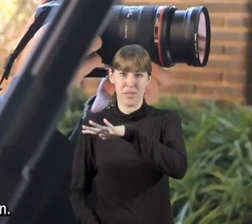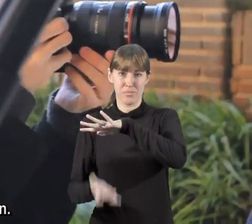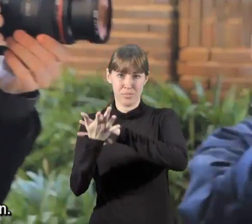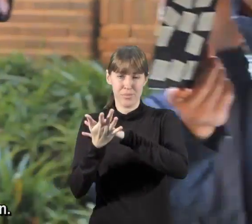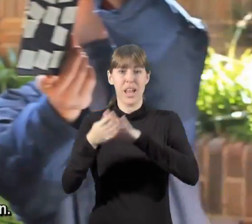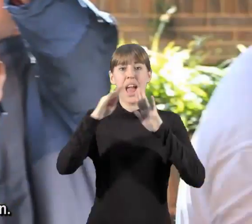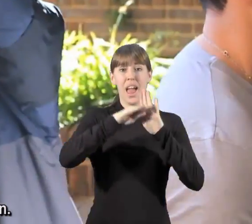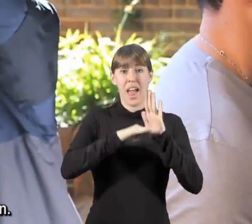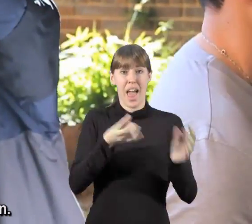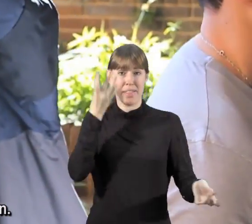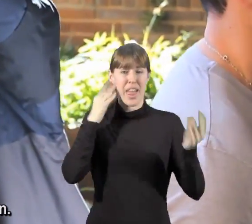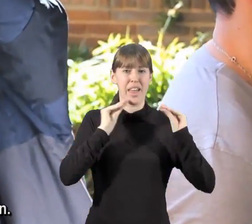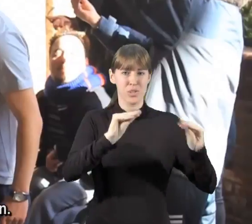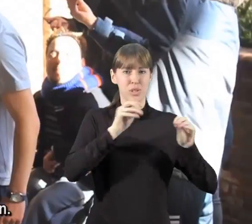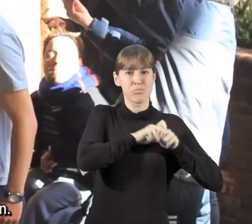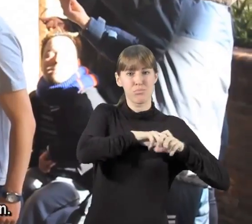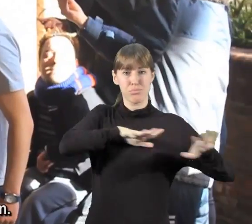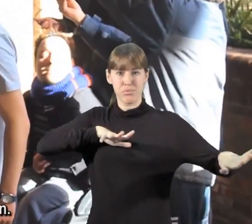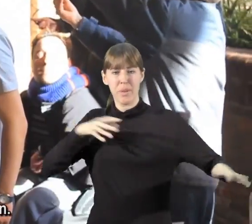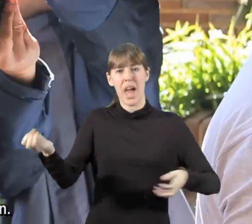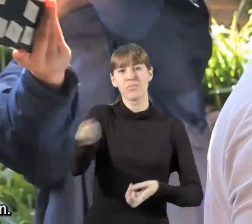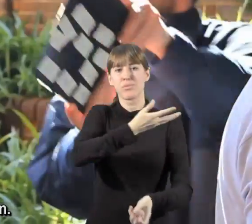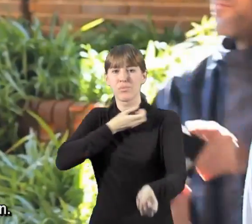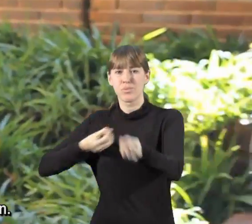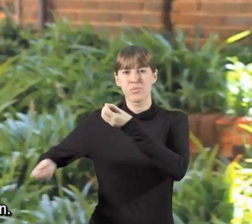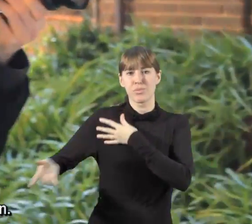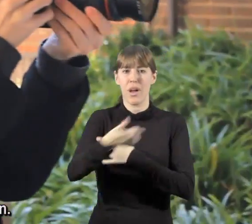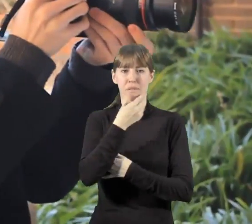are carried out with the aim of promoting the exchange of information.